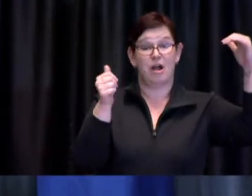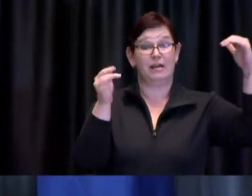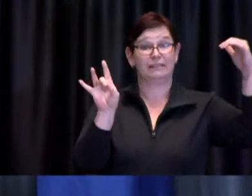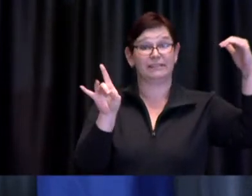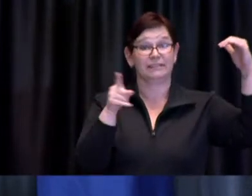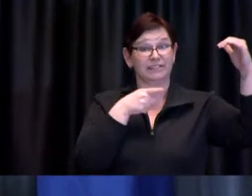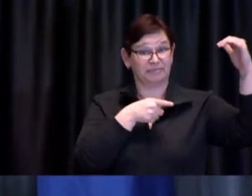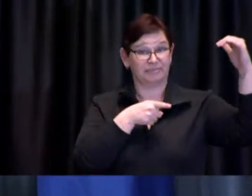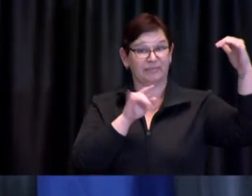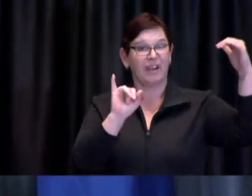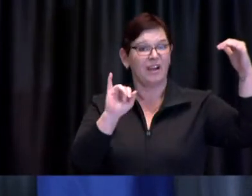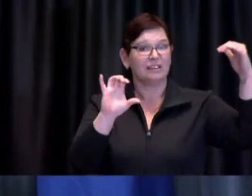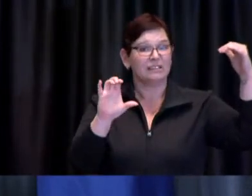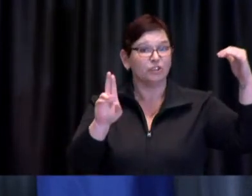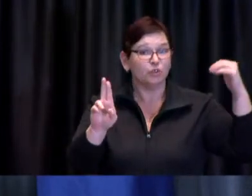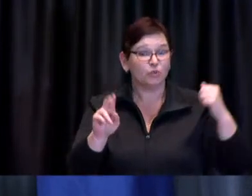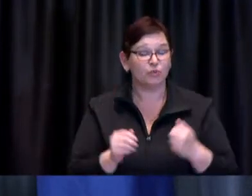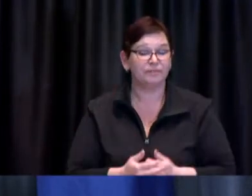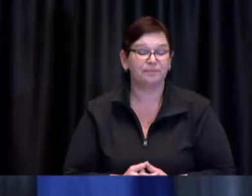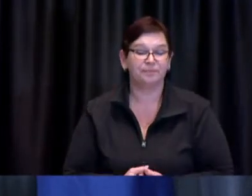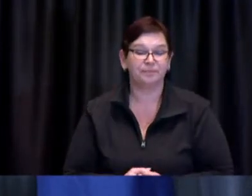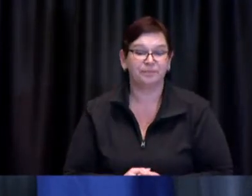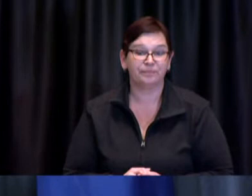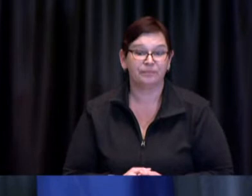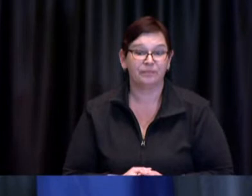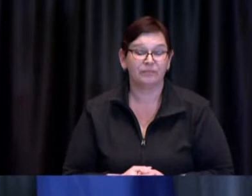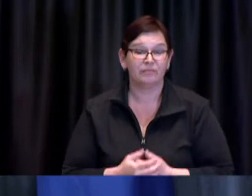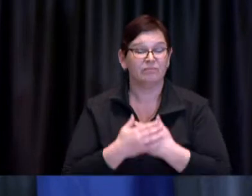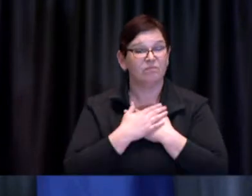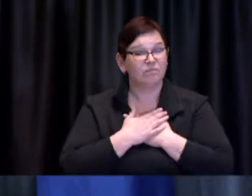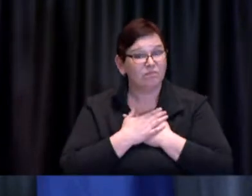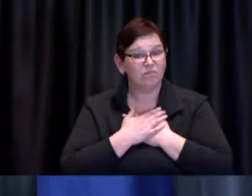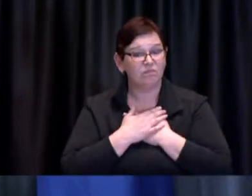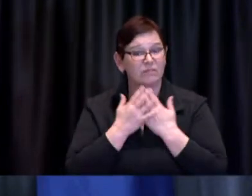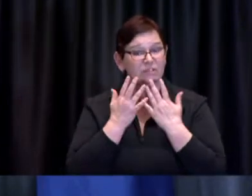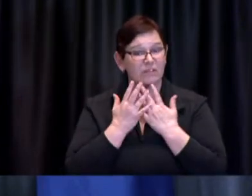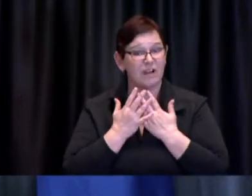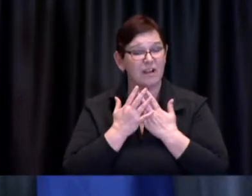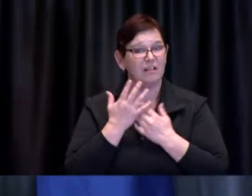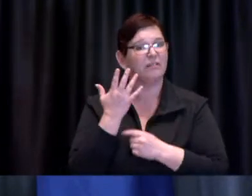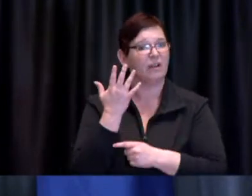Sadly we are reporting five more deaths to COVID-19.